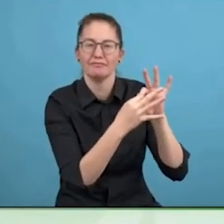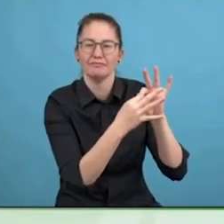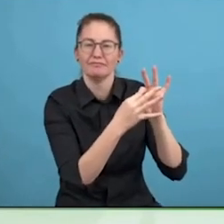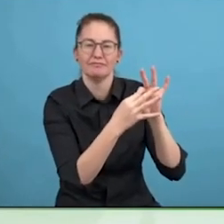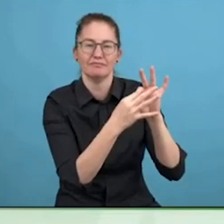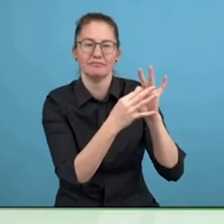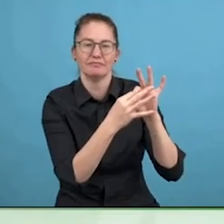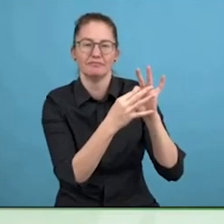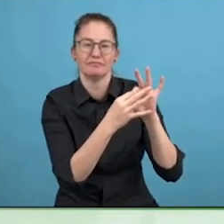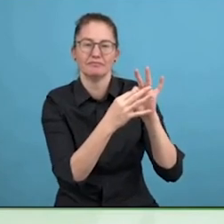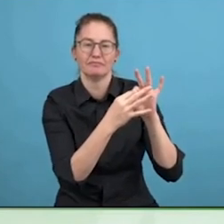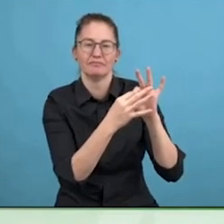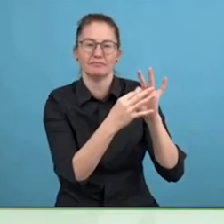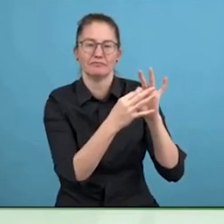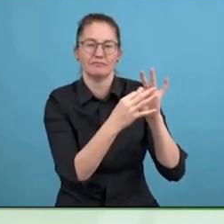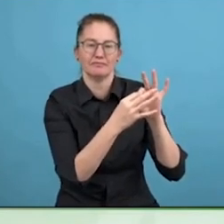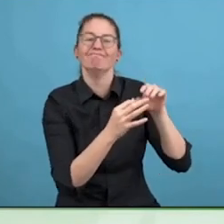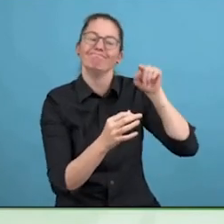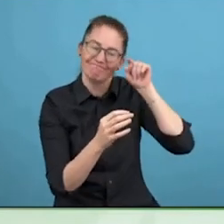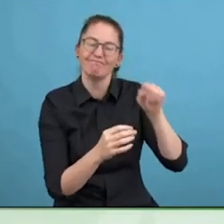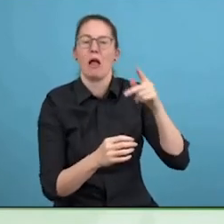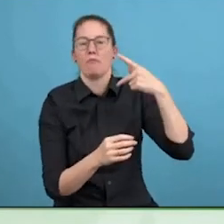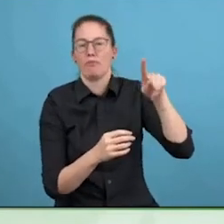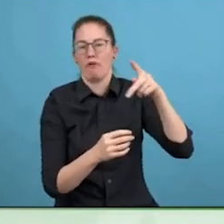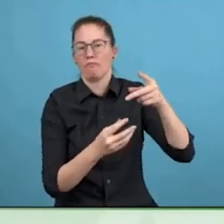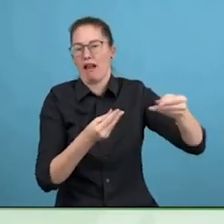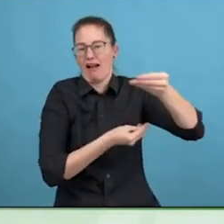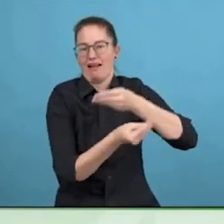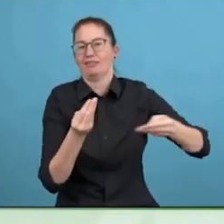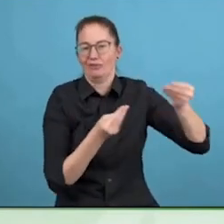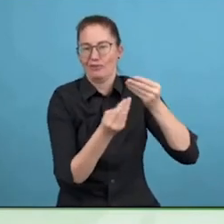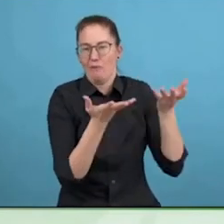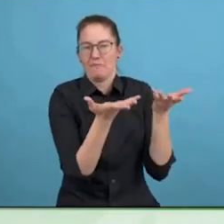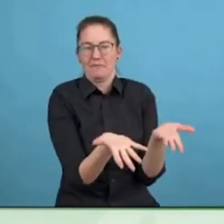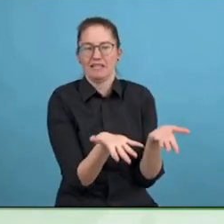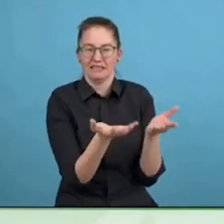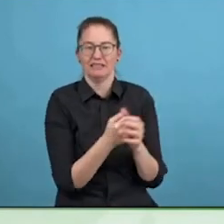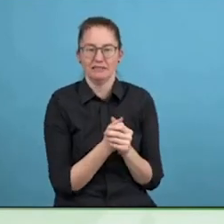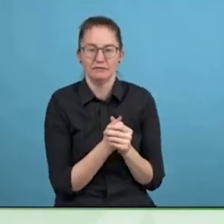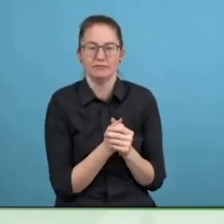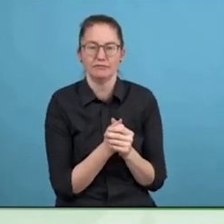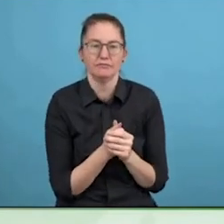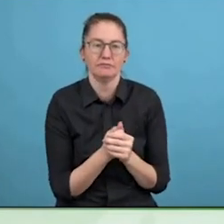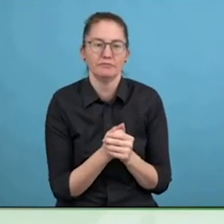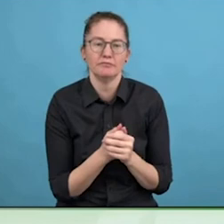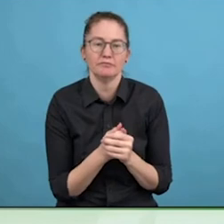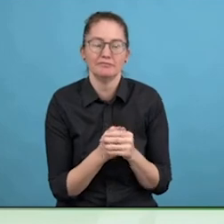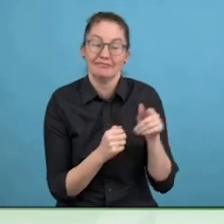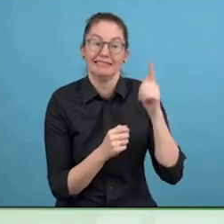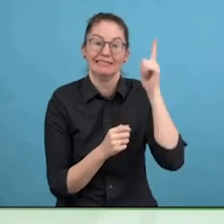We found every dollar we make in the fund can be give back $50 to